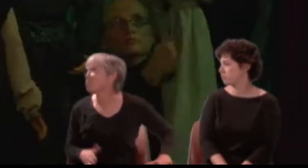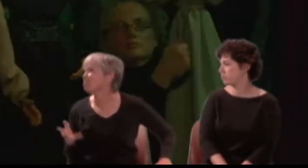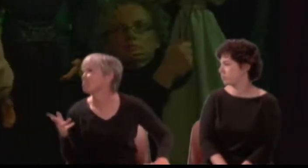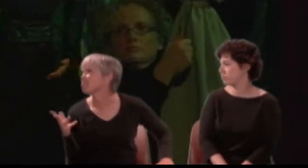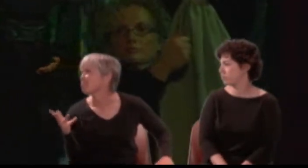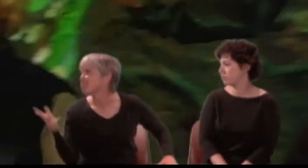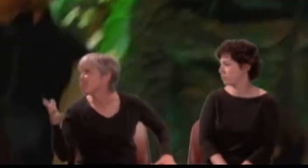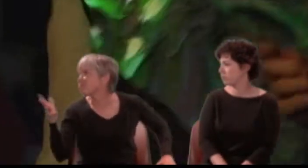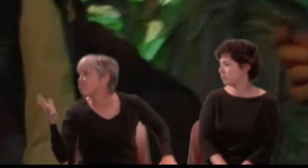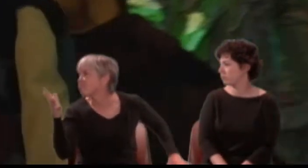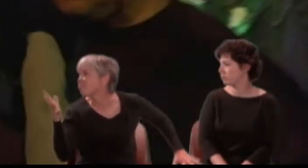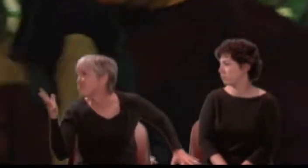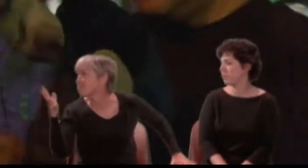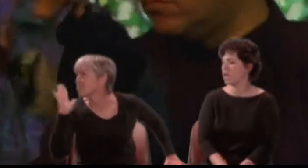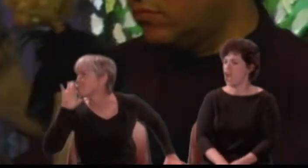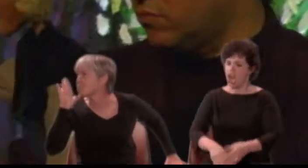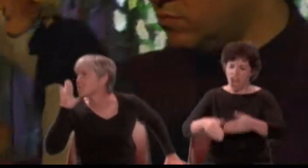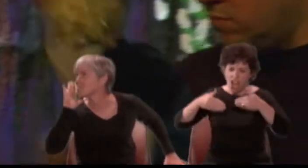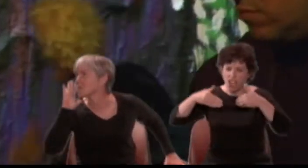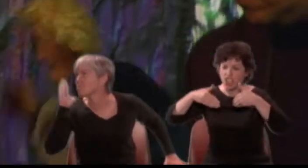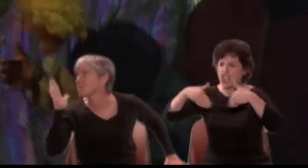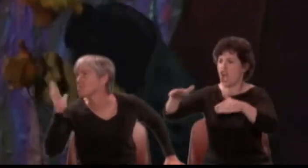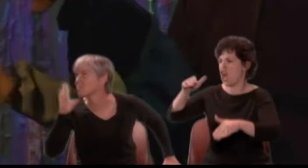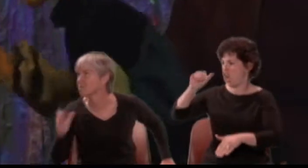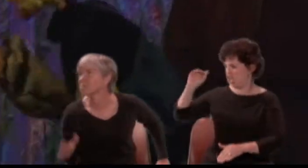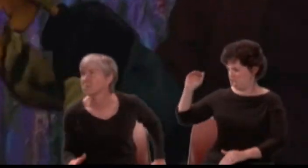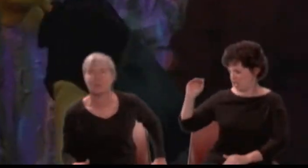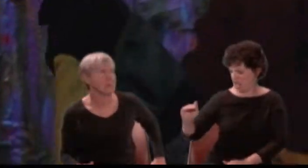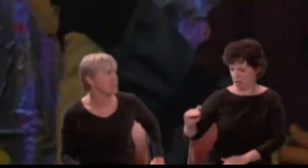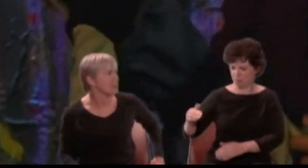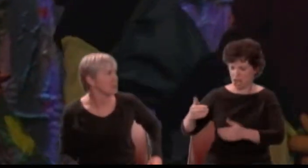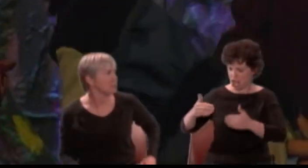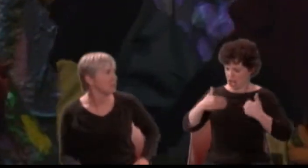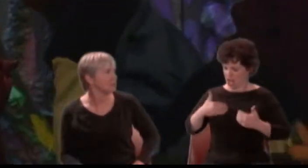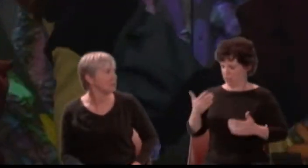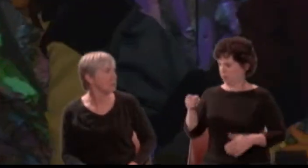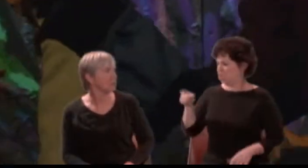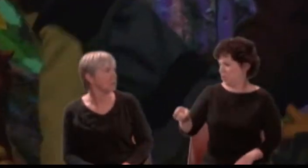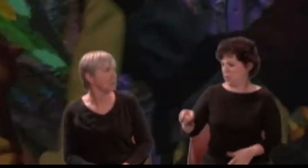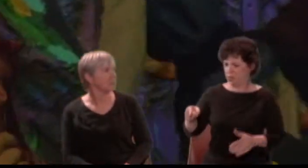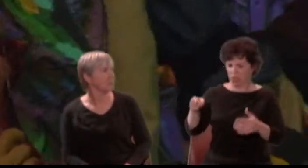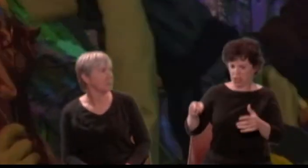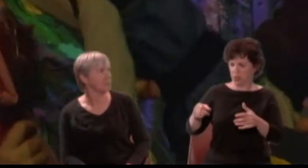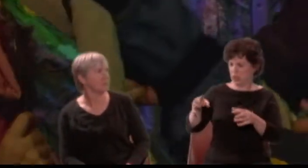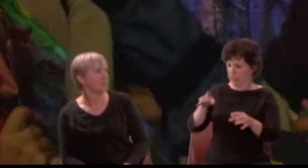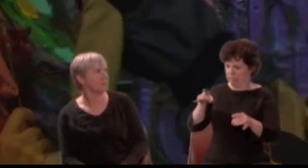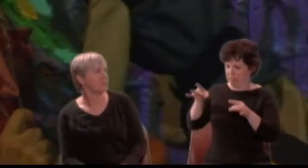Lysander: Get you gone, you dwarf; you minimus, you bead, you acorn.